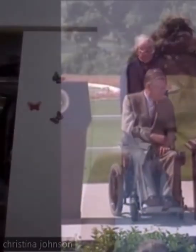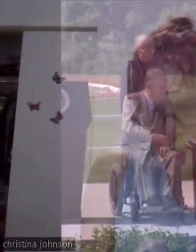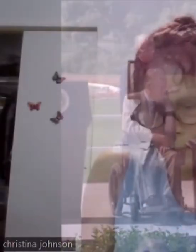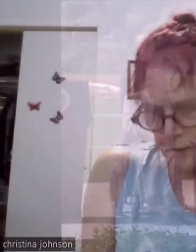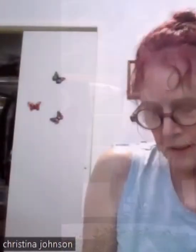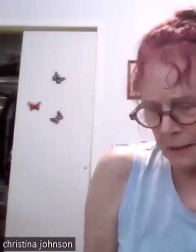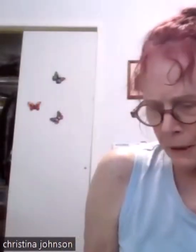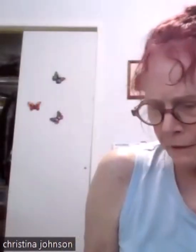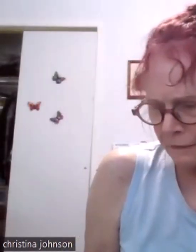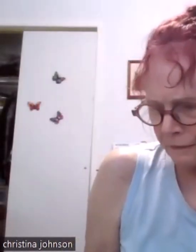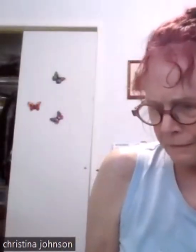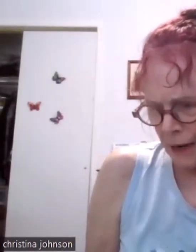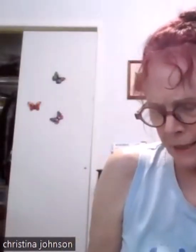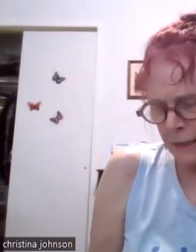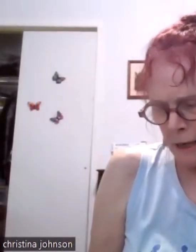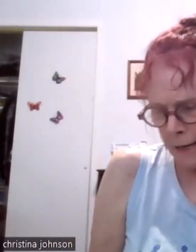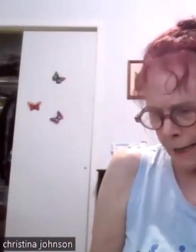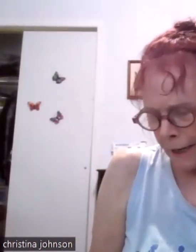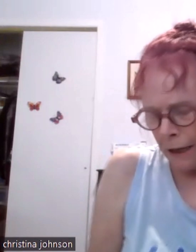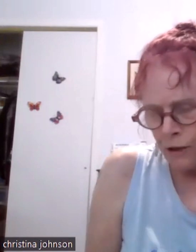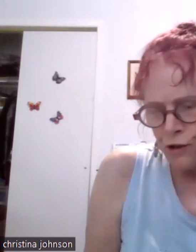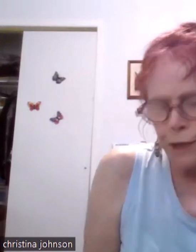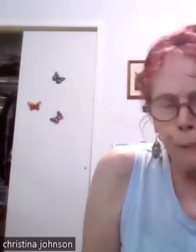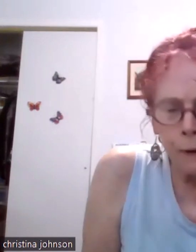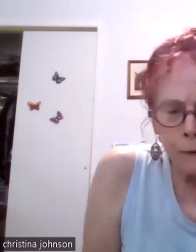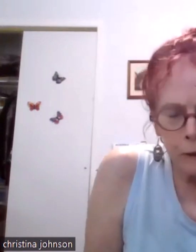That summer... Summer of 1990,